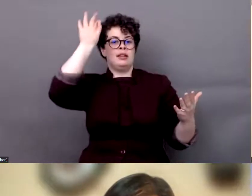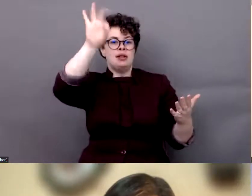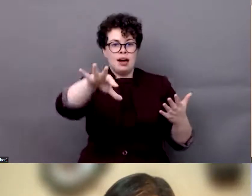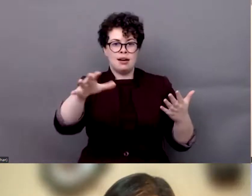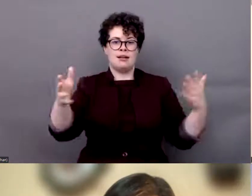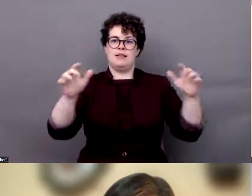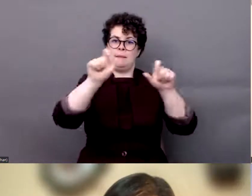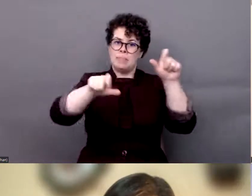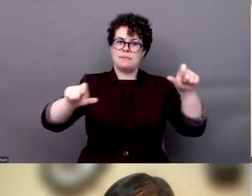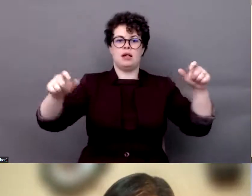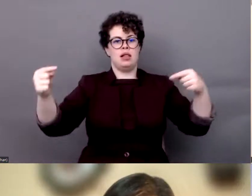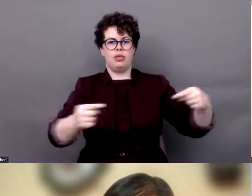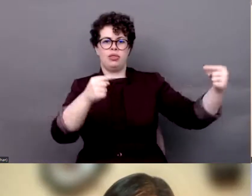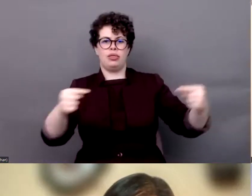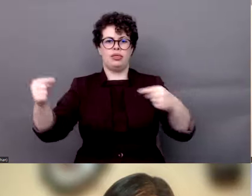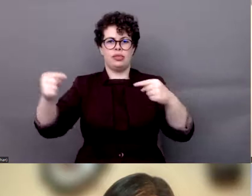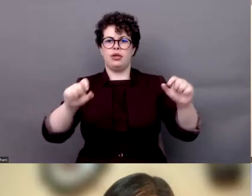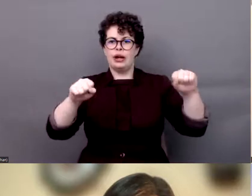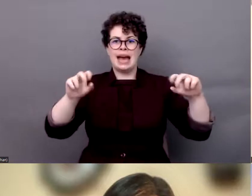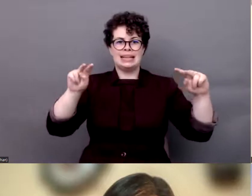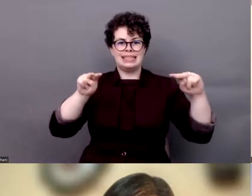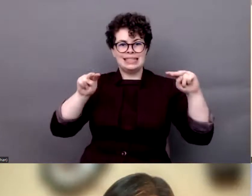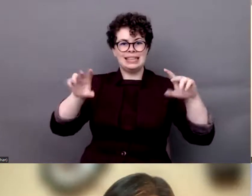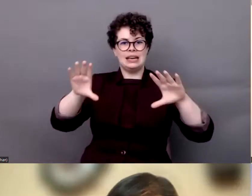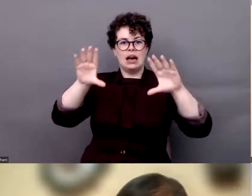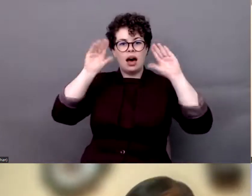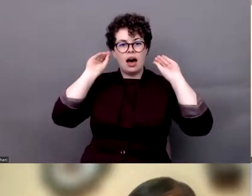conversations with schools, a closer approach